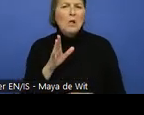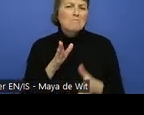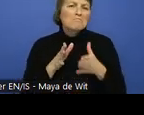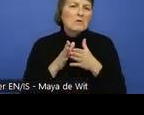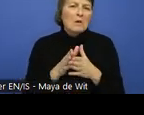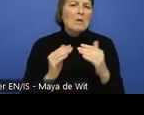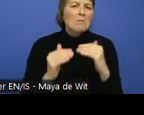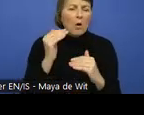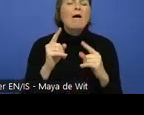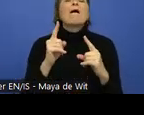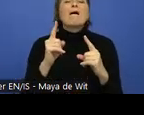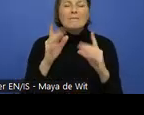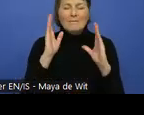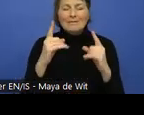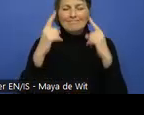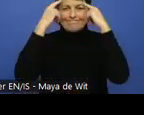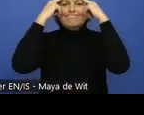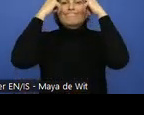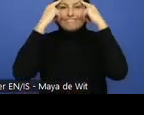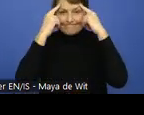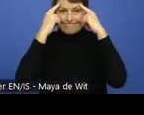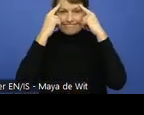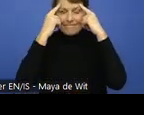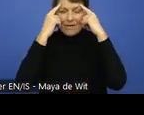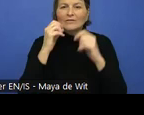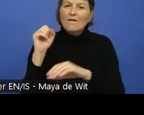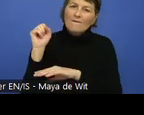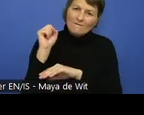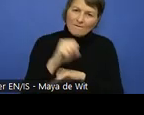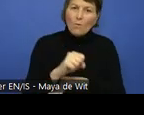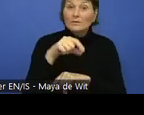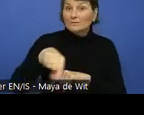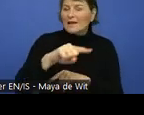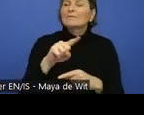fields available and understood by assistive technologies.